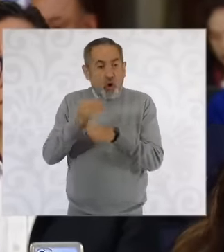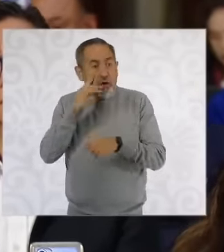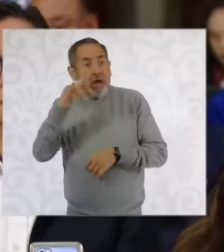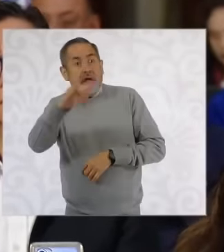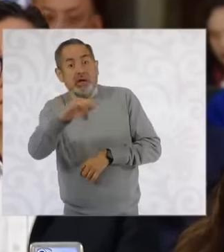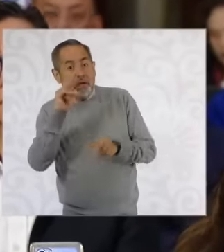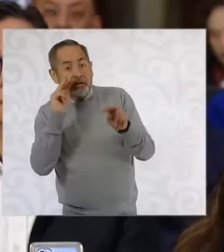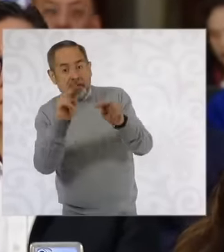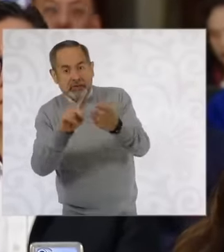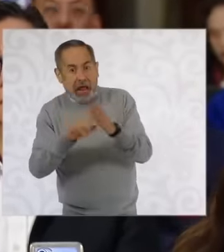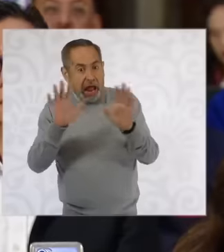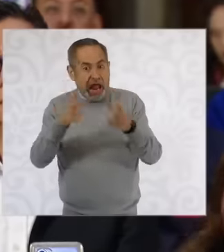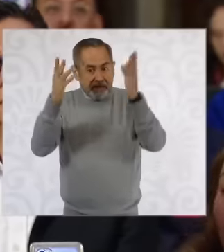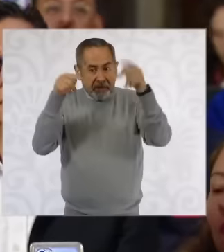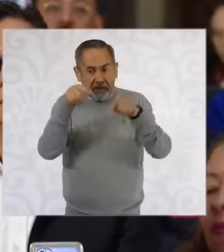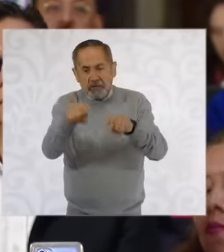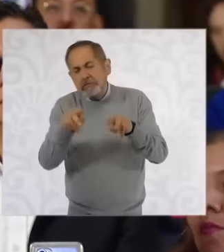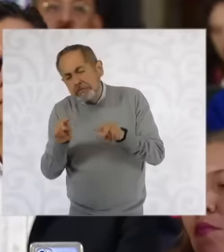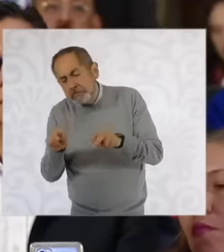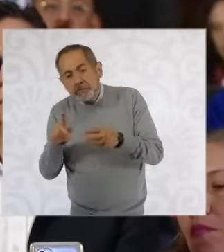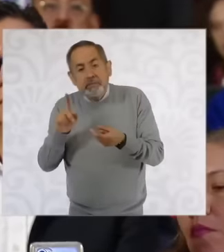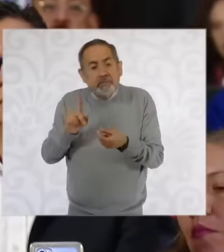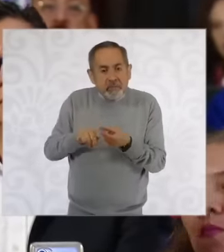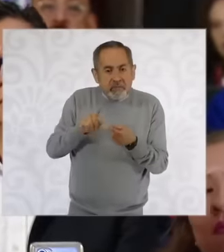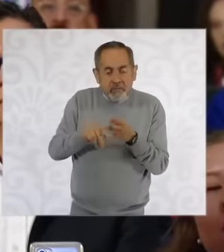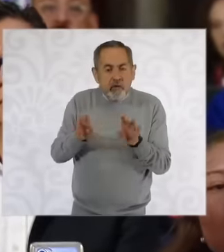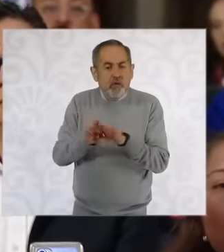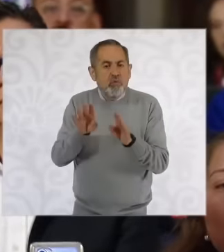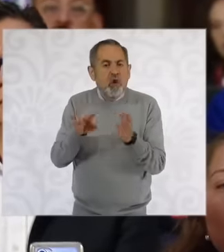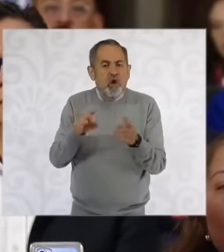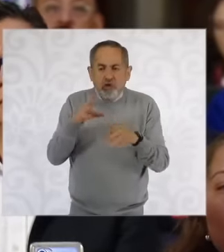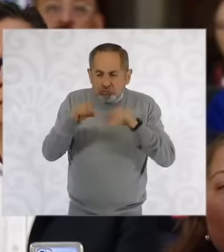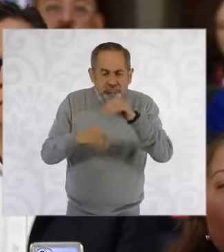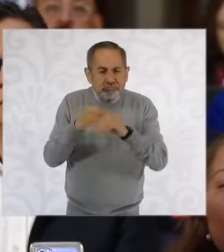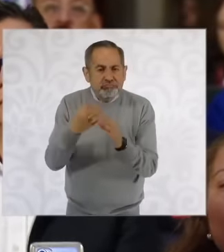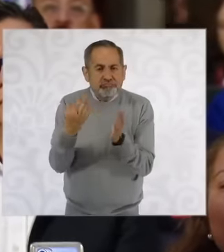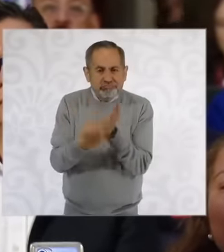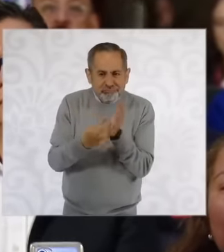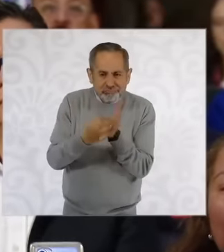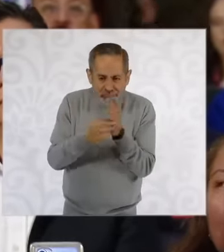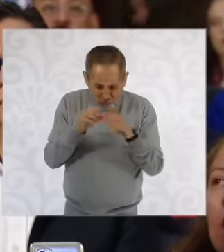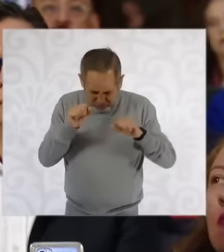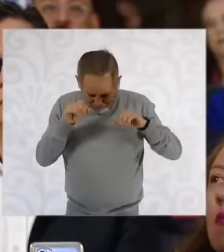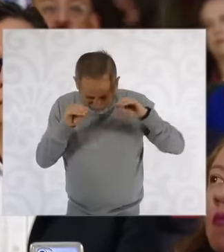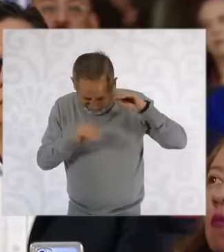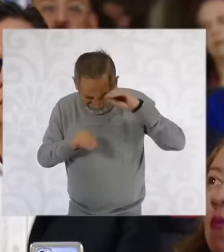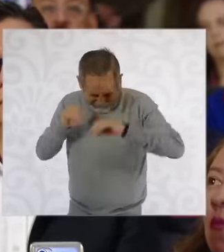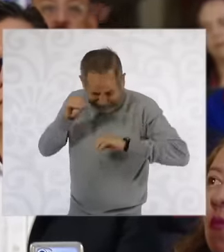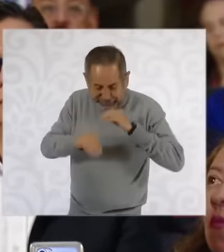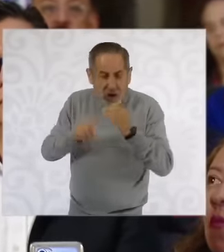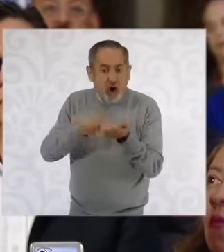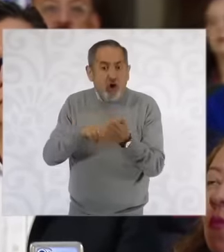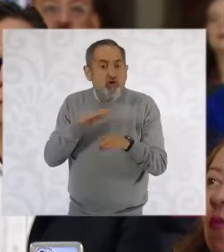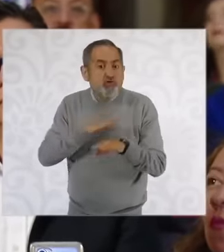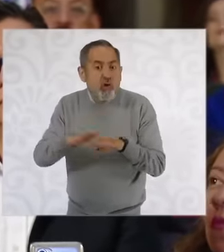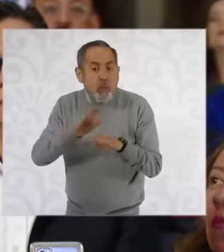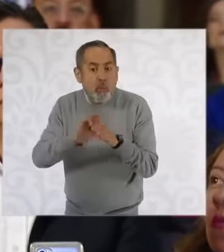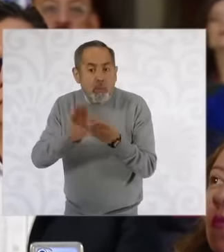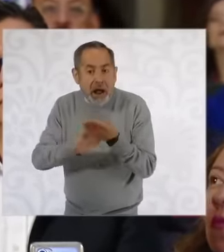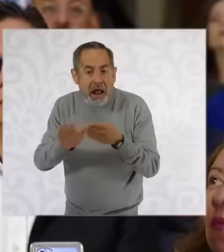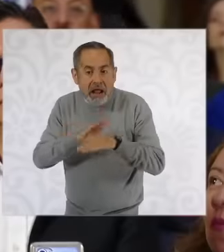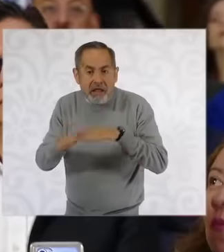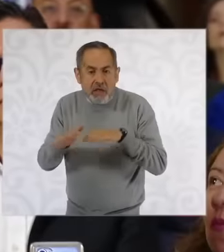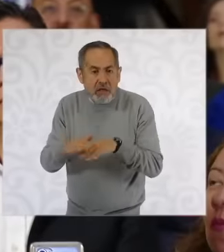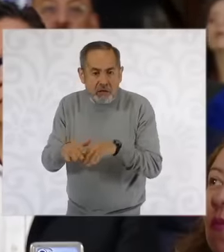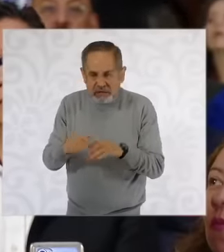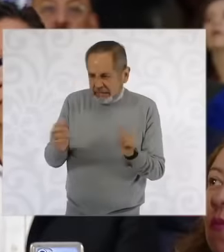AIFA made of an alloy of Nopal fiber with another metal being stronger than titanium see